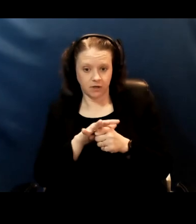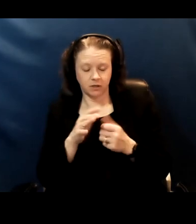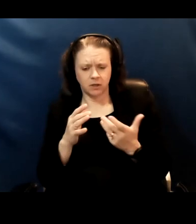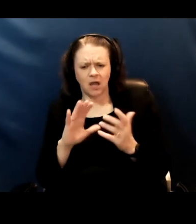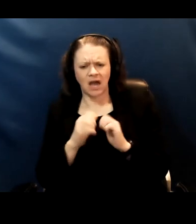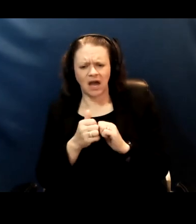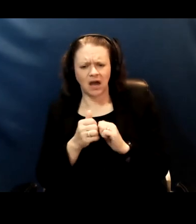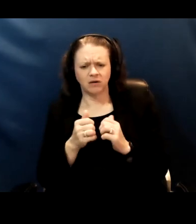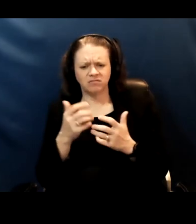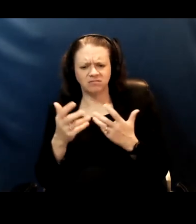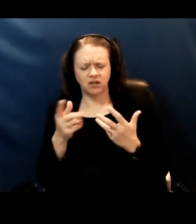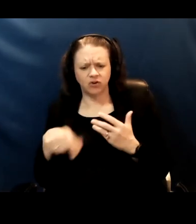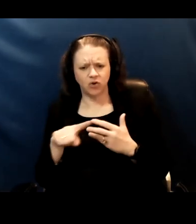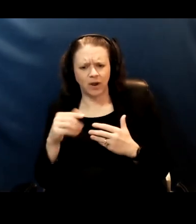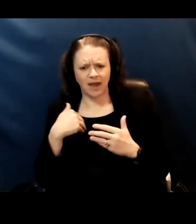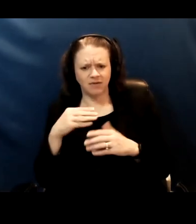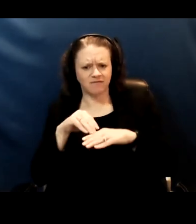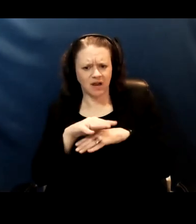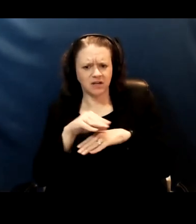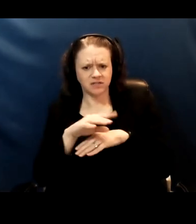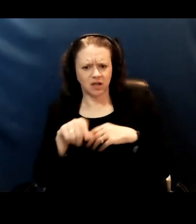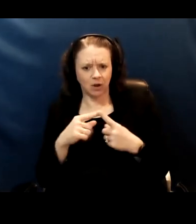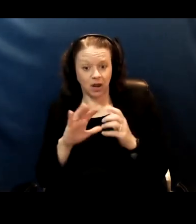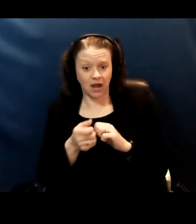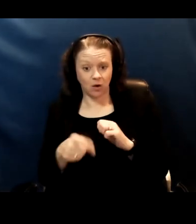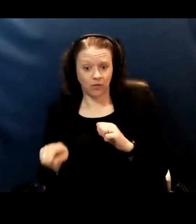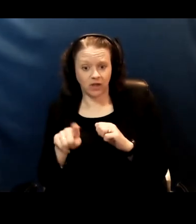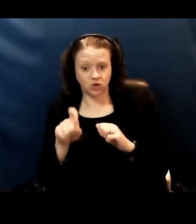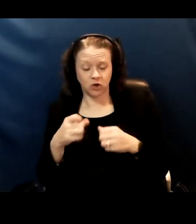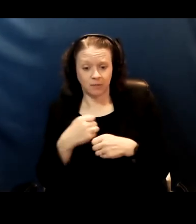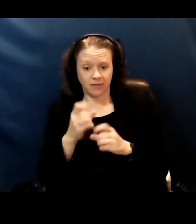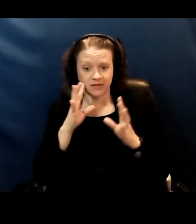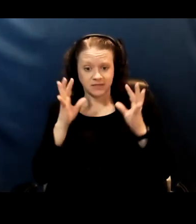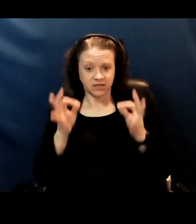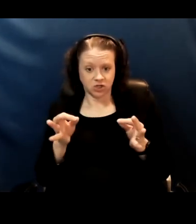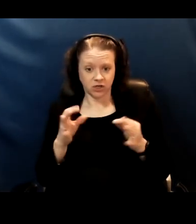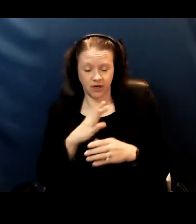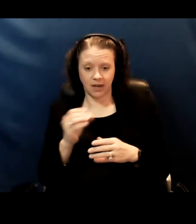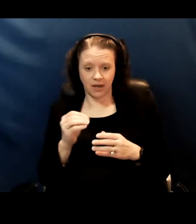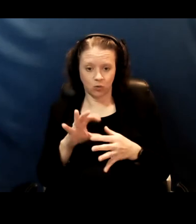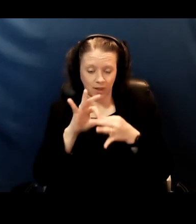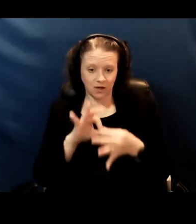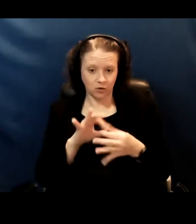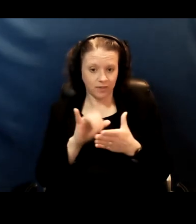Could you have any advice on how they should make that decision and related to that if there are parents